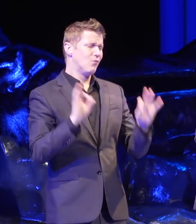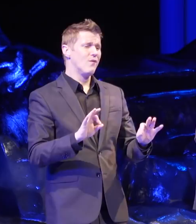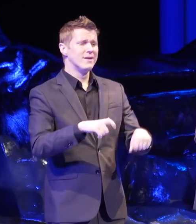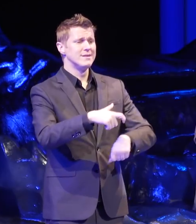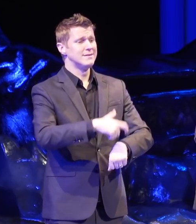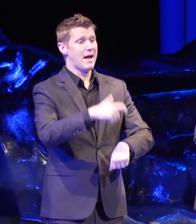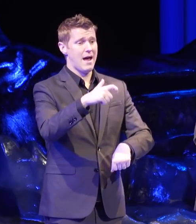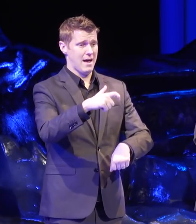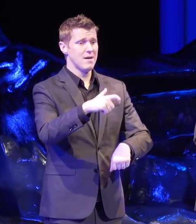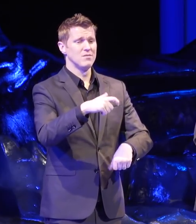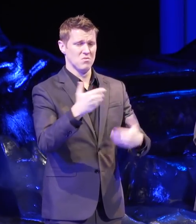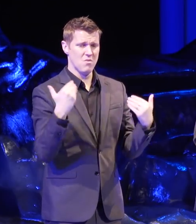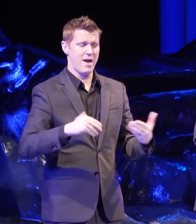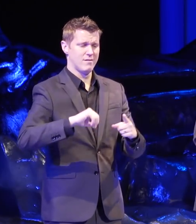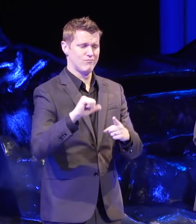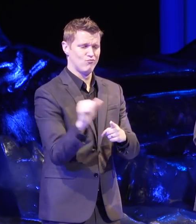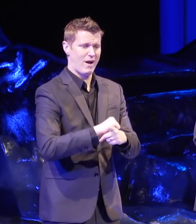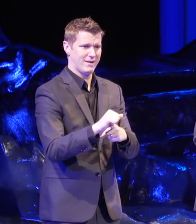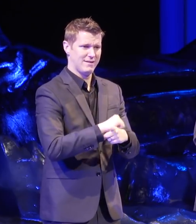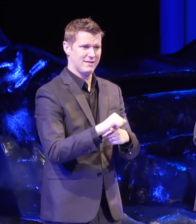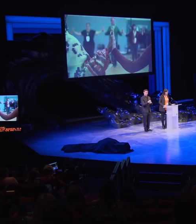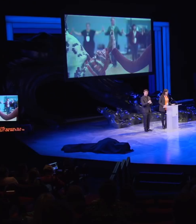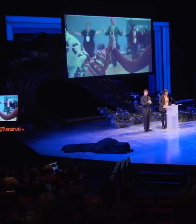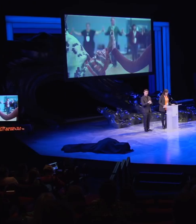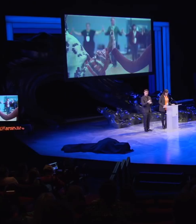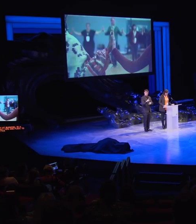to practice working across difference.